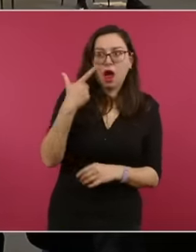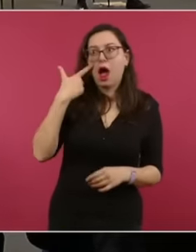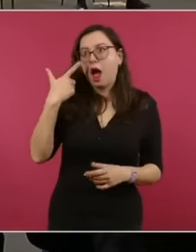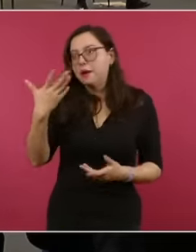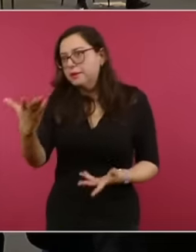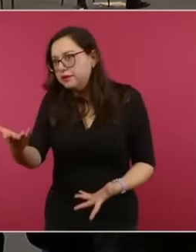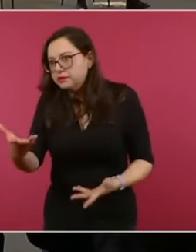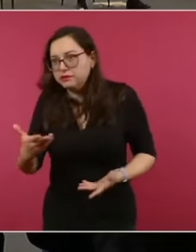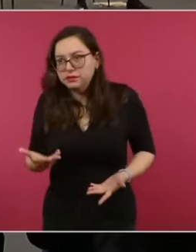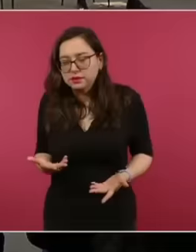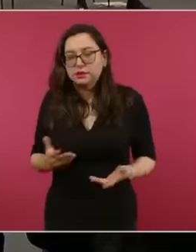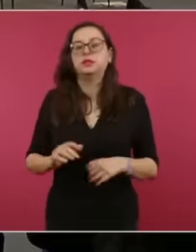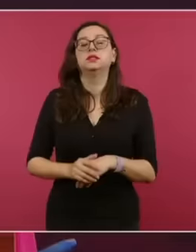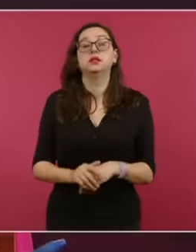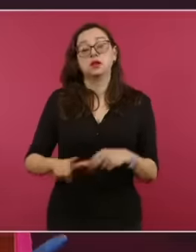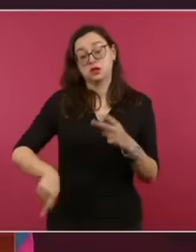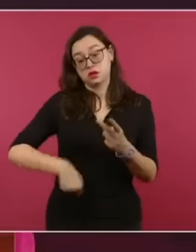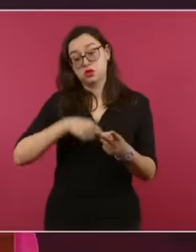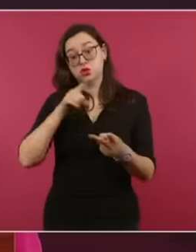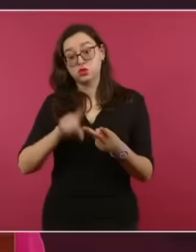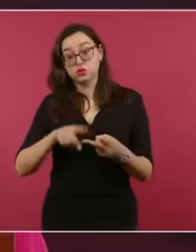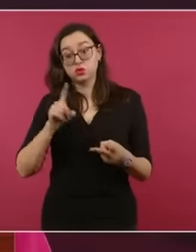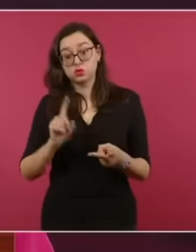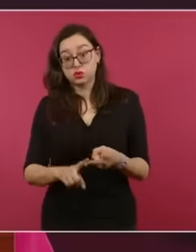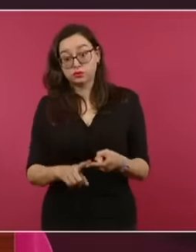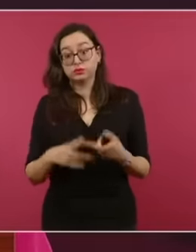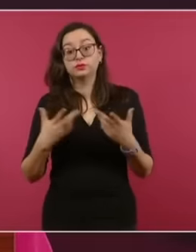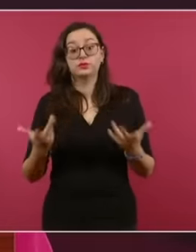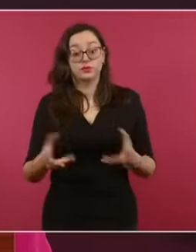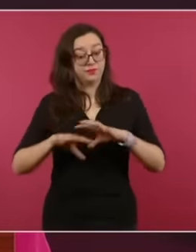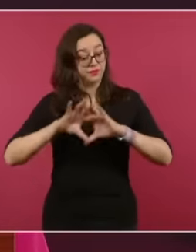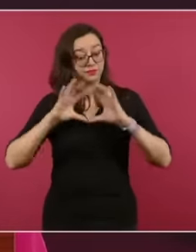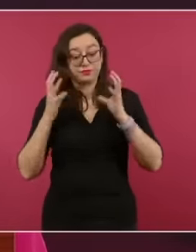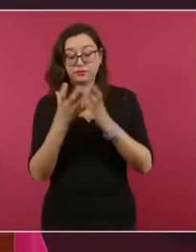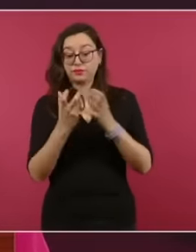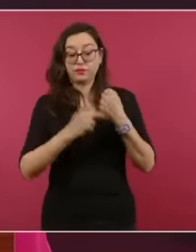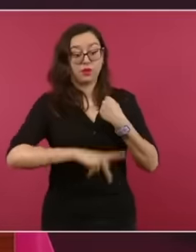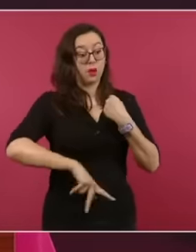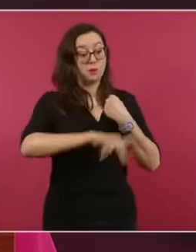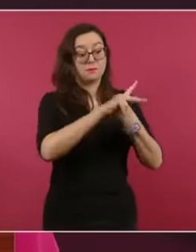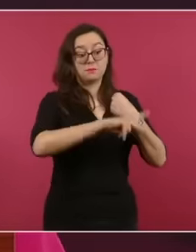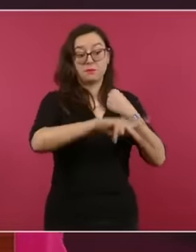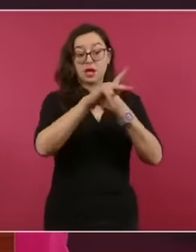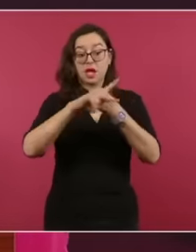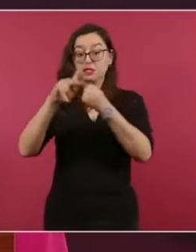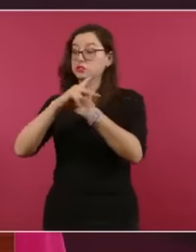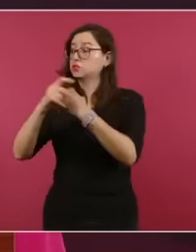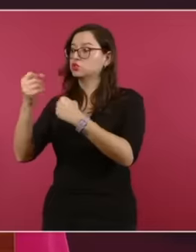Latin America and the Caribbean, practically all of the United States, Canada, Europe, almost all of the countries in